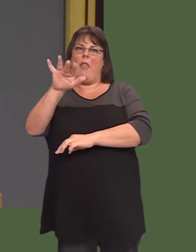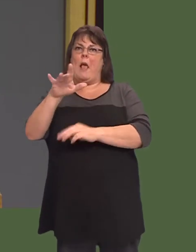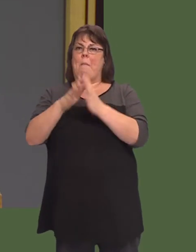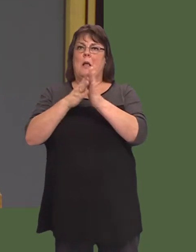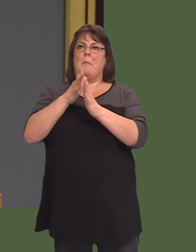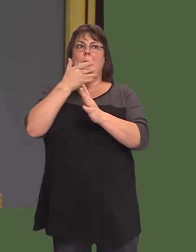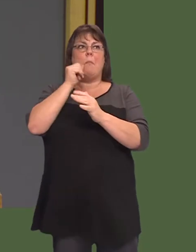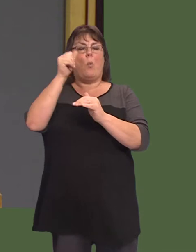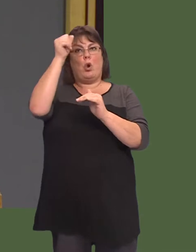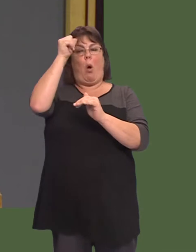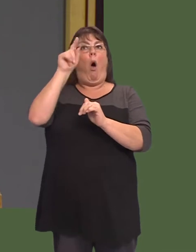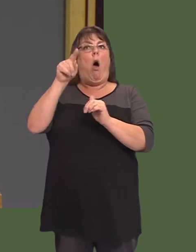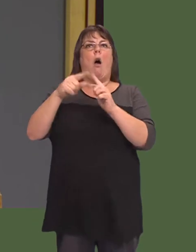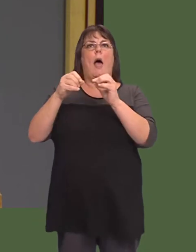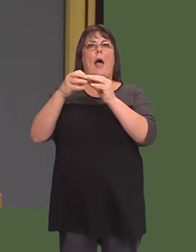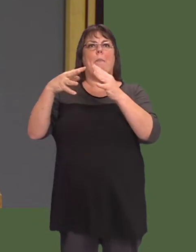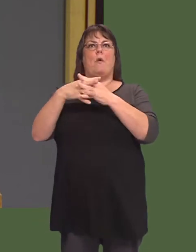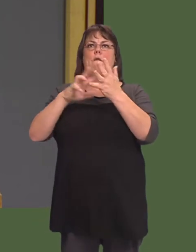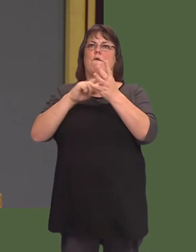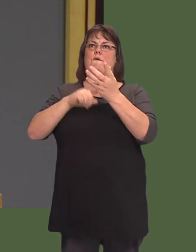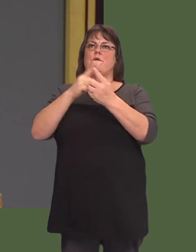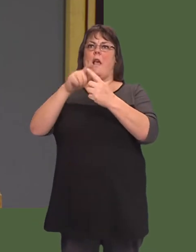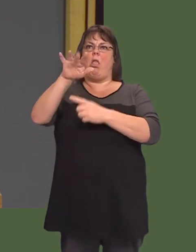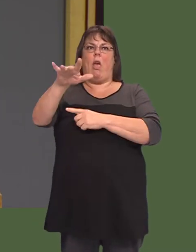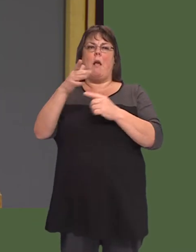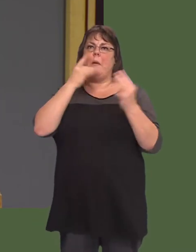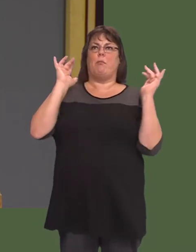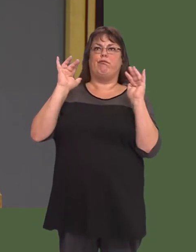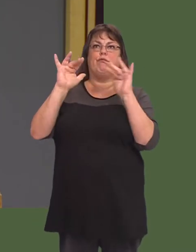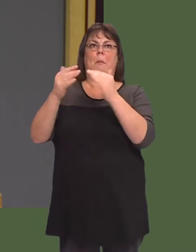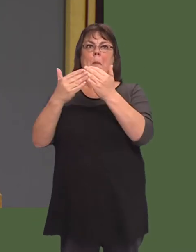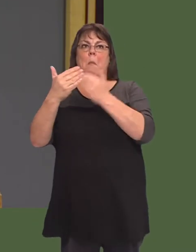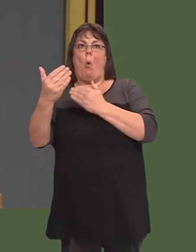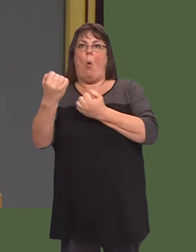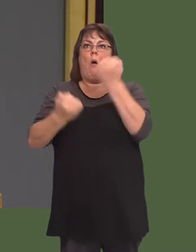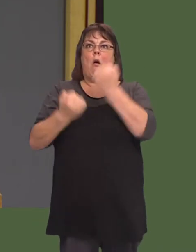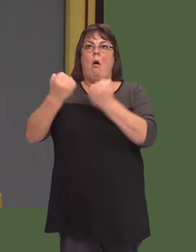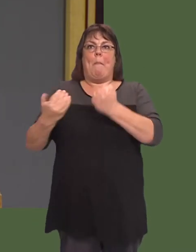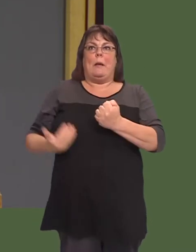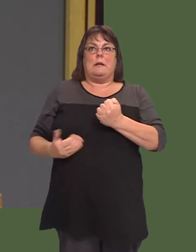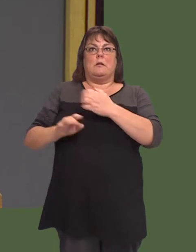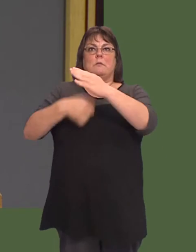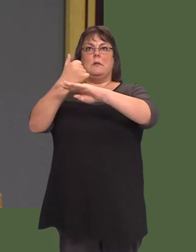it on the map, in a sense, and would have attracted further automotive businesses around